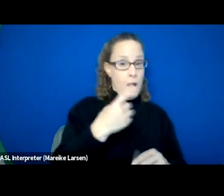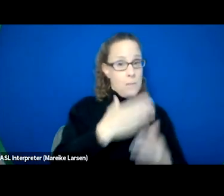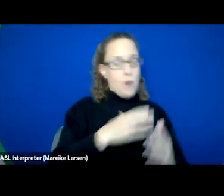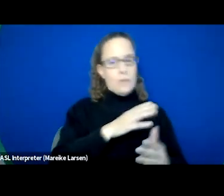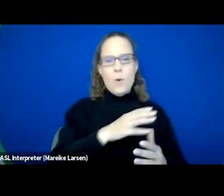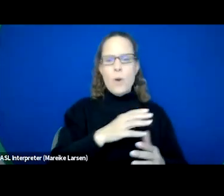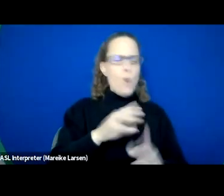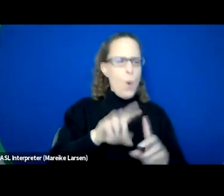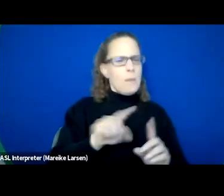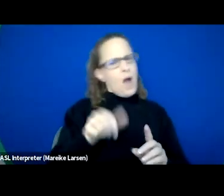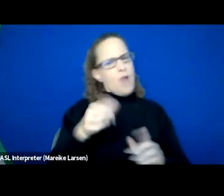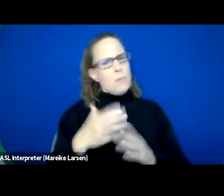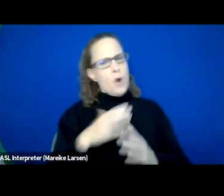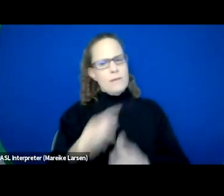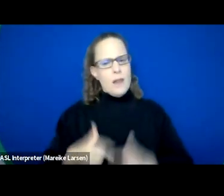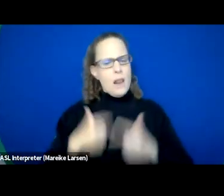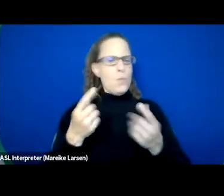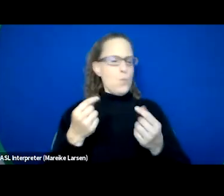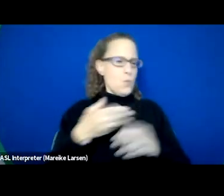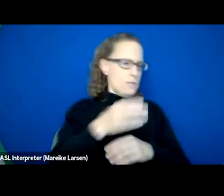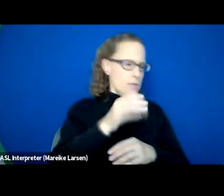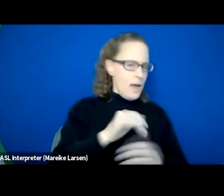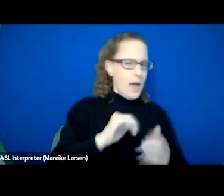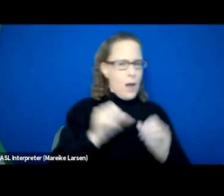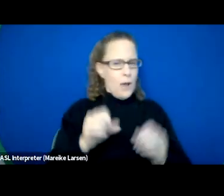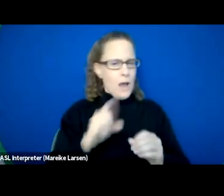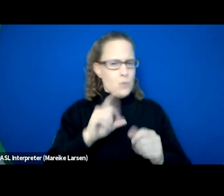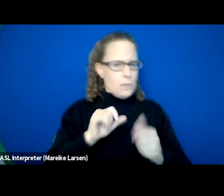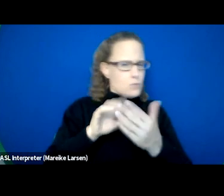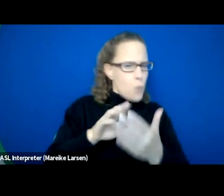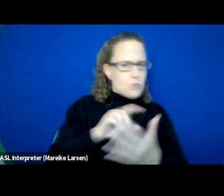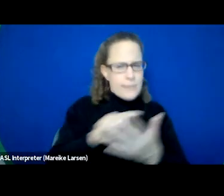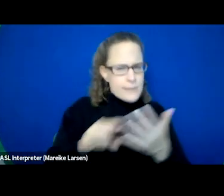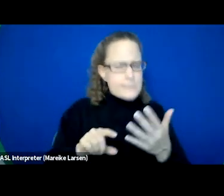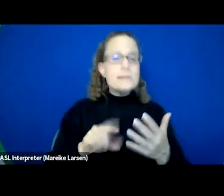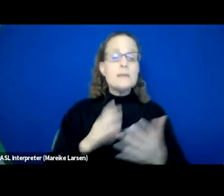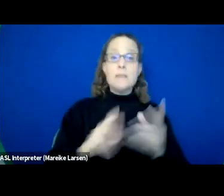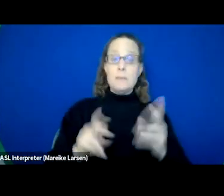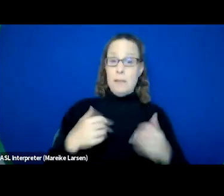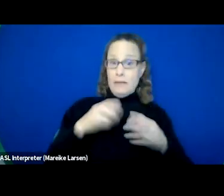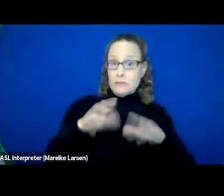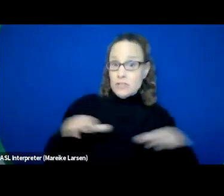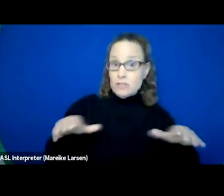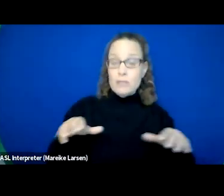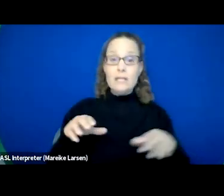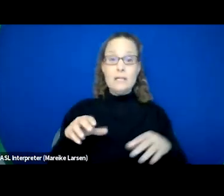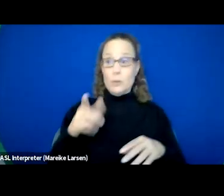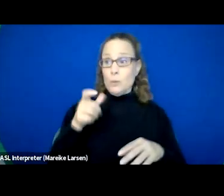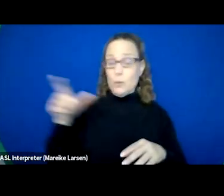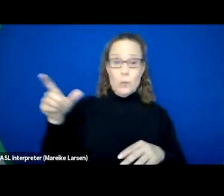What are you gonna do after you do that? Okay, so how can you go about that? You know, some people actually have kids are in a system okay? So how are you gonna get them,